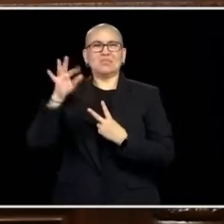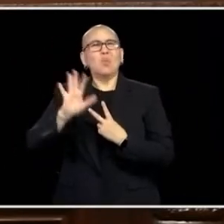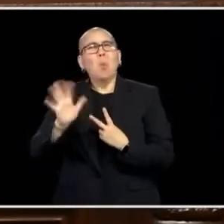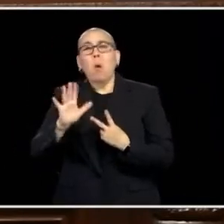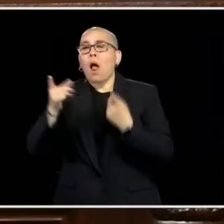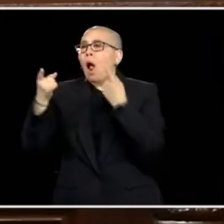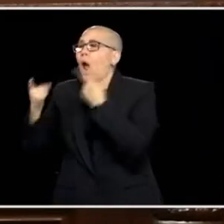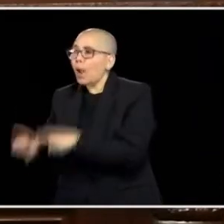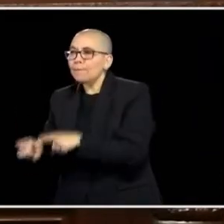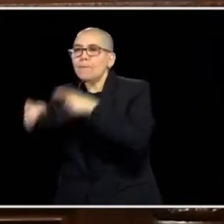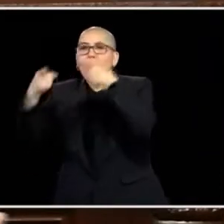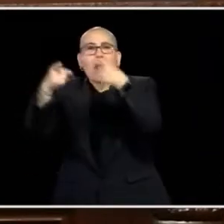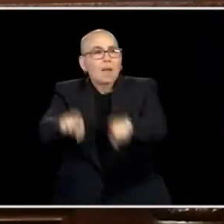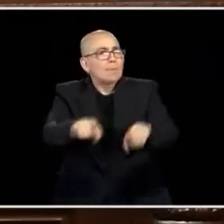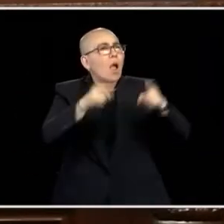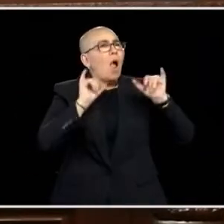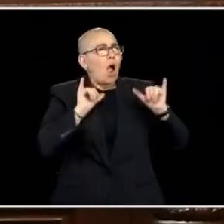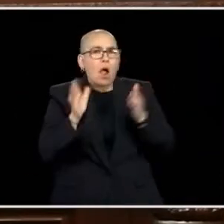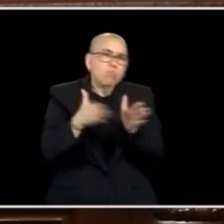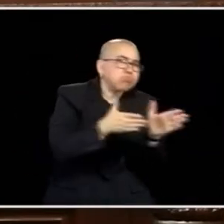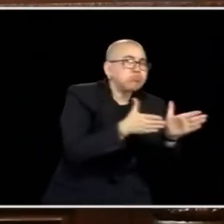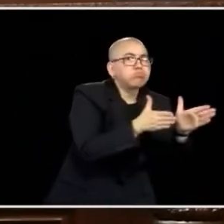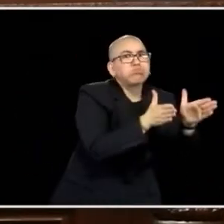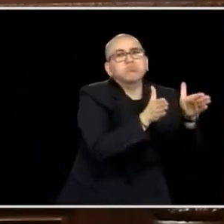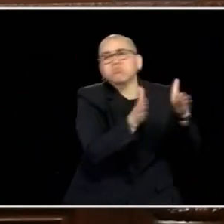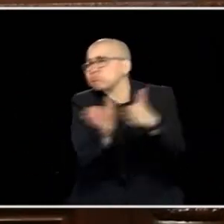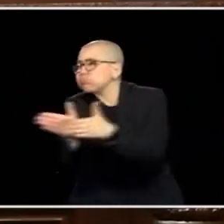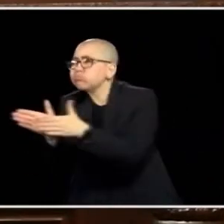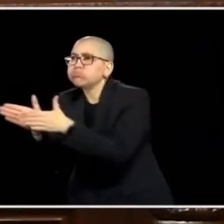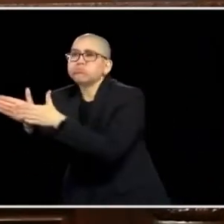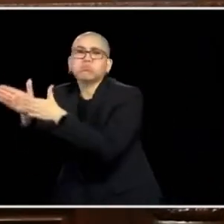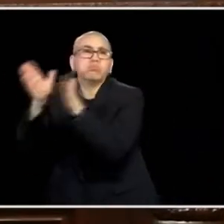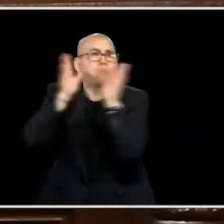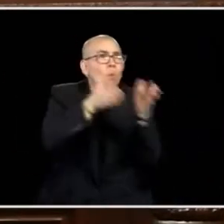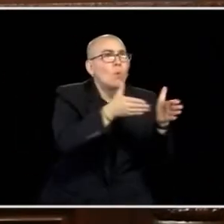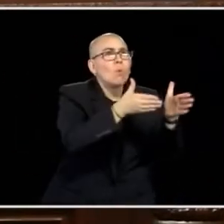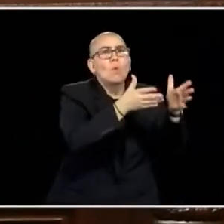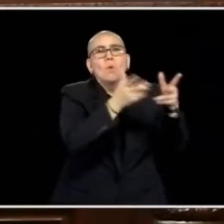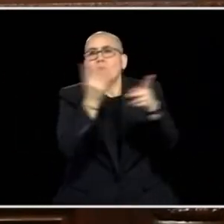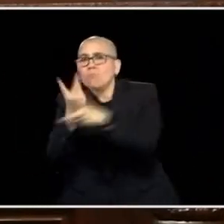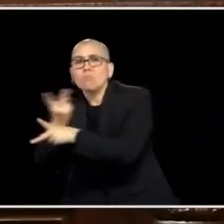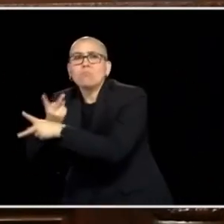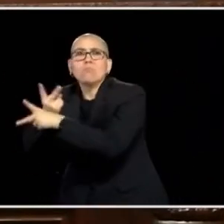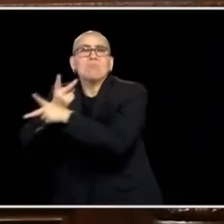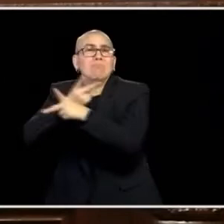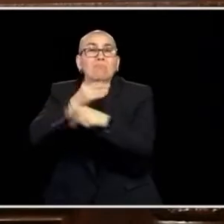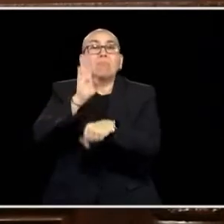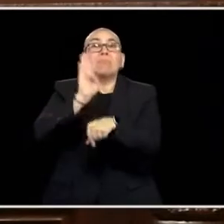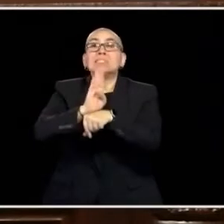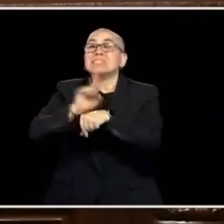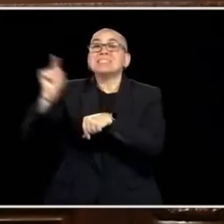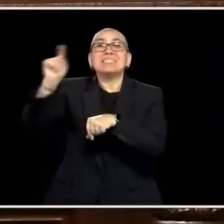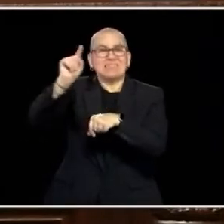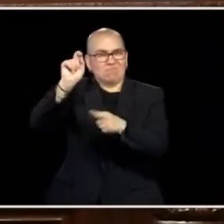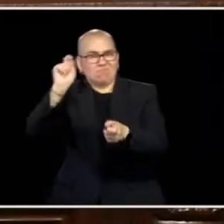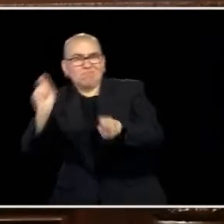SIMPLY HAPPENING AND THERE ARE SOLUTIONS OUT THERE, FREE MARKET SOLUTIONS, IT'S WHY MANY BUSINESSES ARE ADAPTING THESE, THAT CAN START MOVING